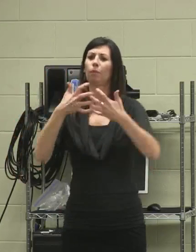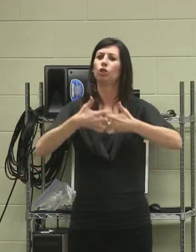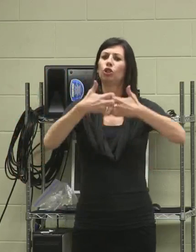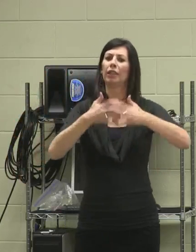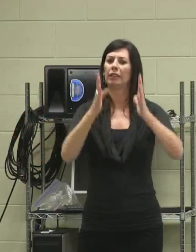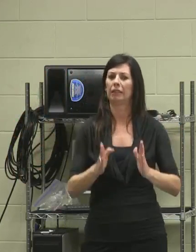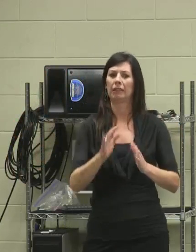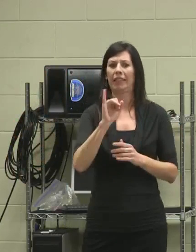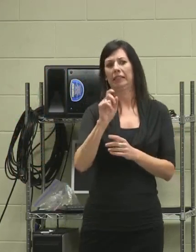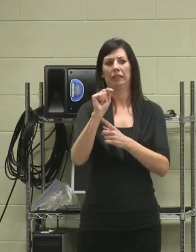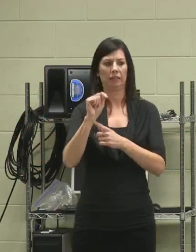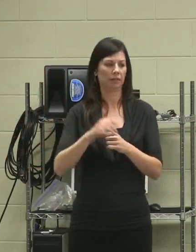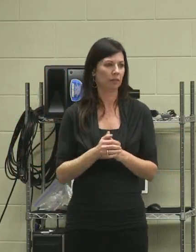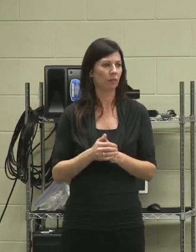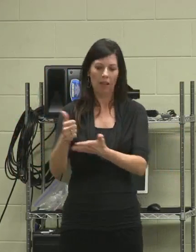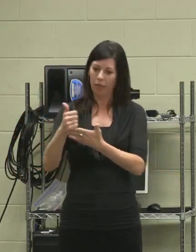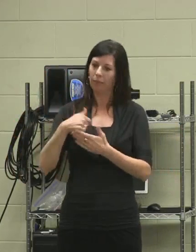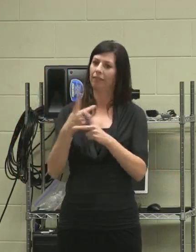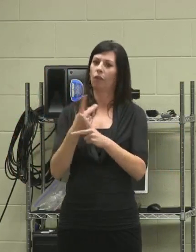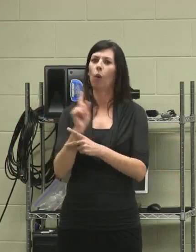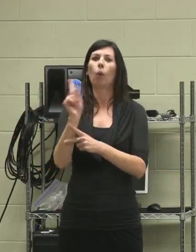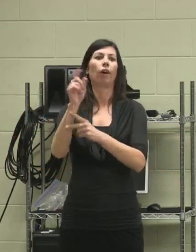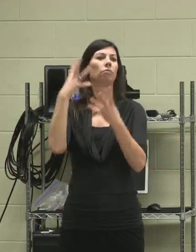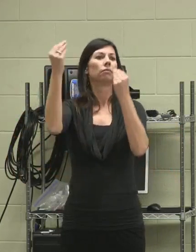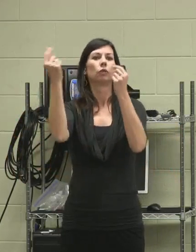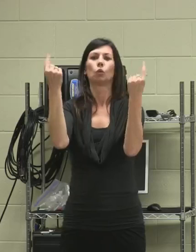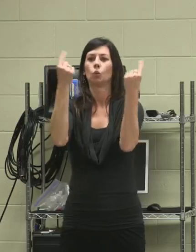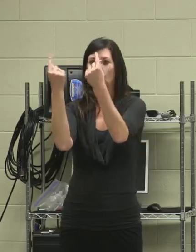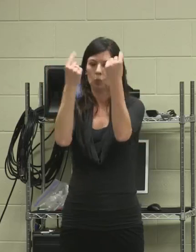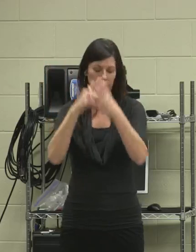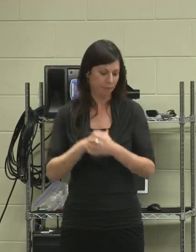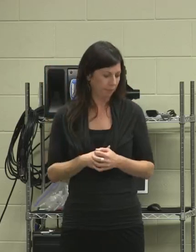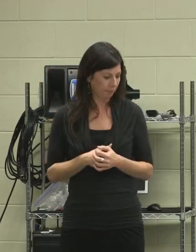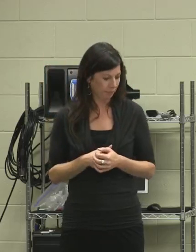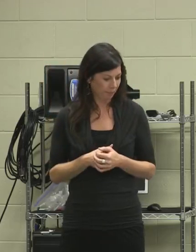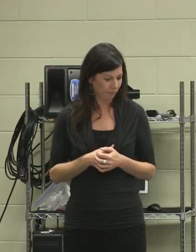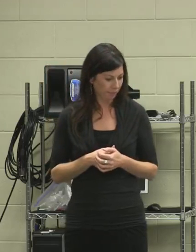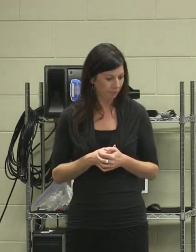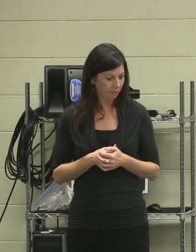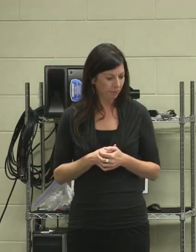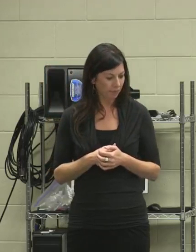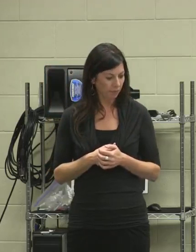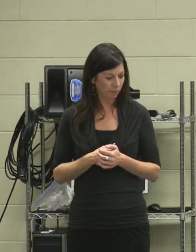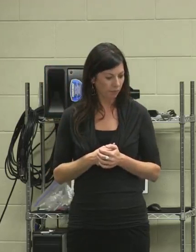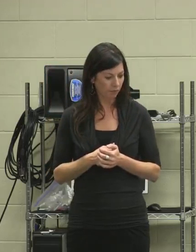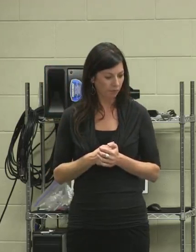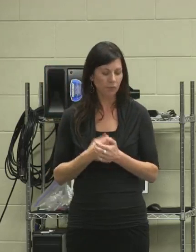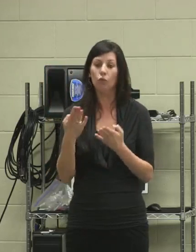It helped me figure out where I needed to go. Recommendations for students, who are planning